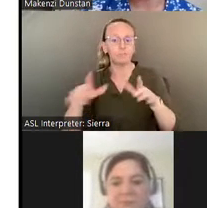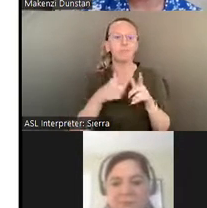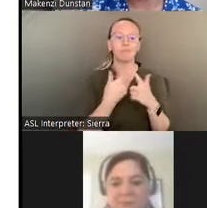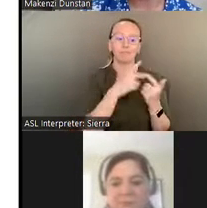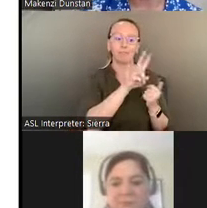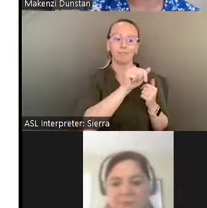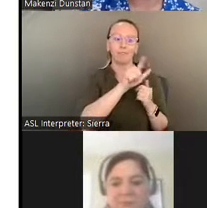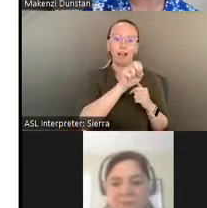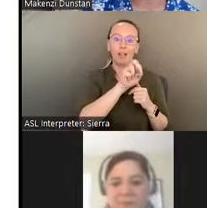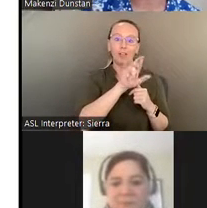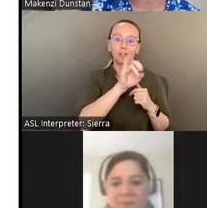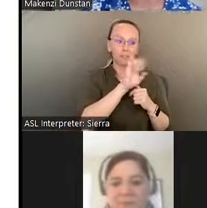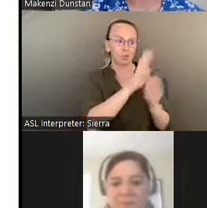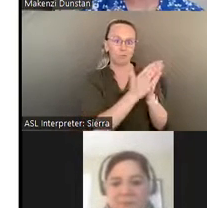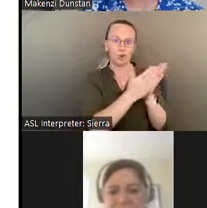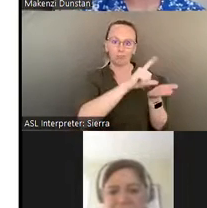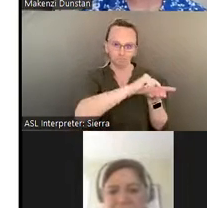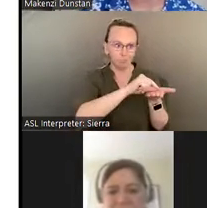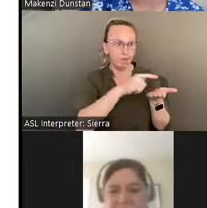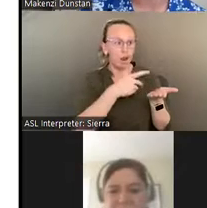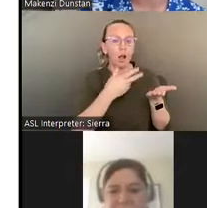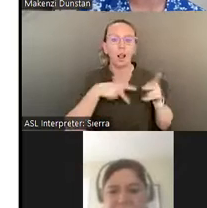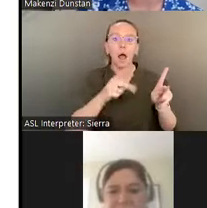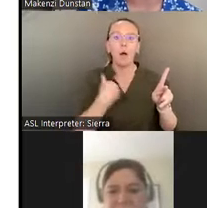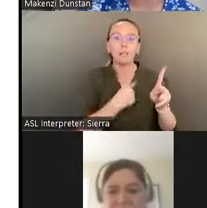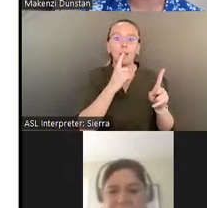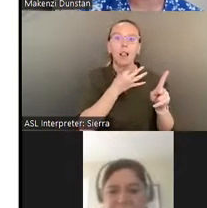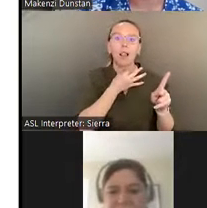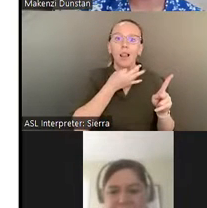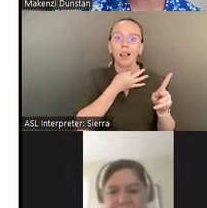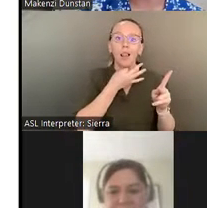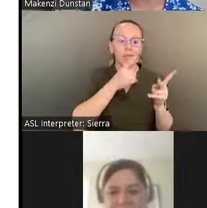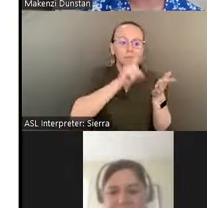to vicariously adventure into the creative spaces of many American artists.